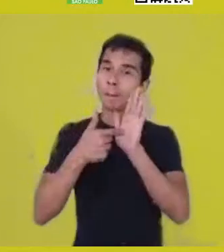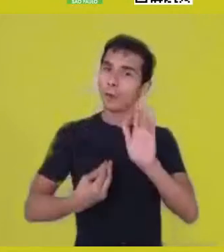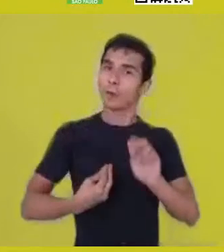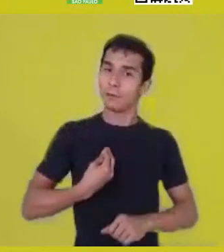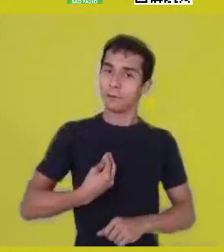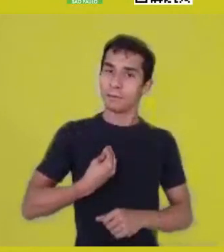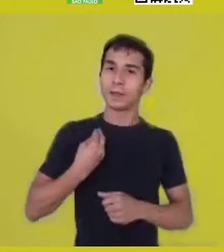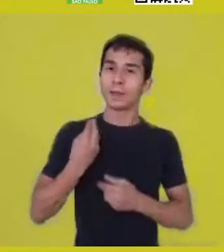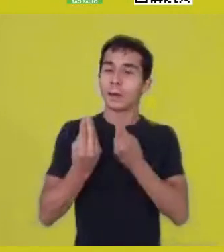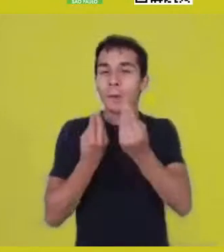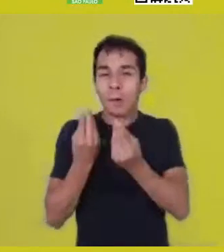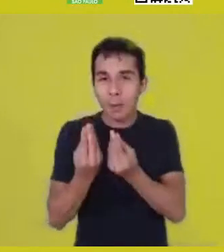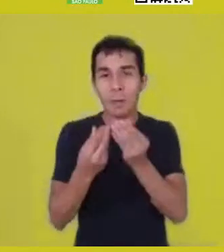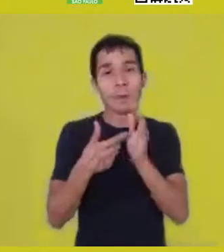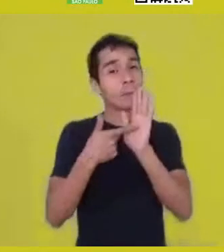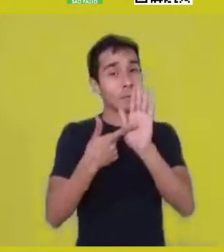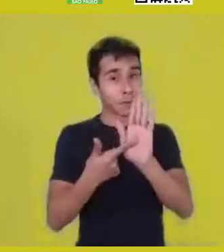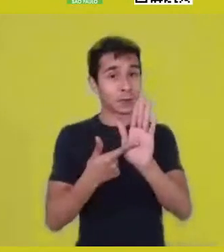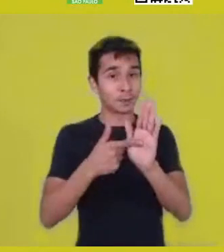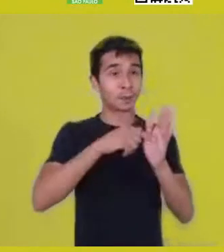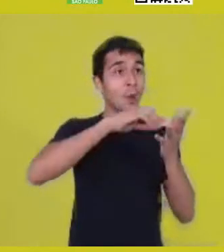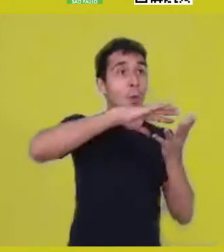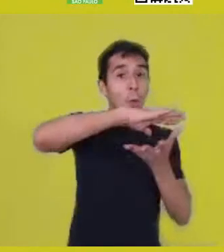and human beings are this unchangeable force